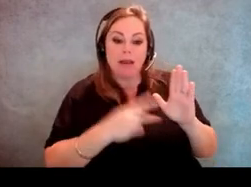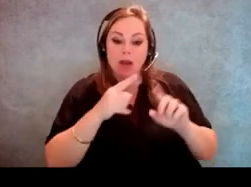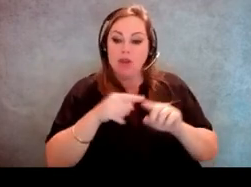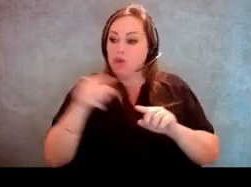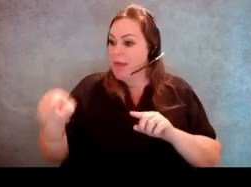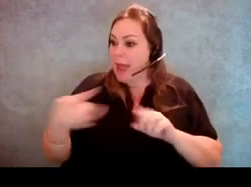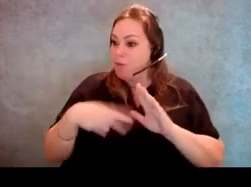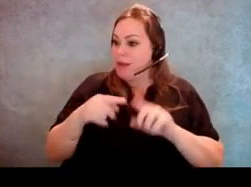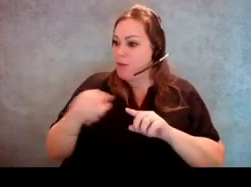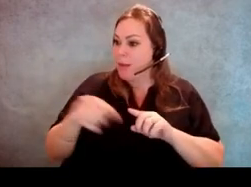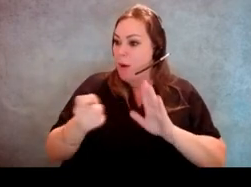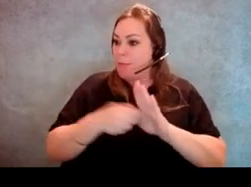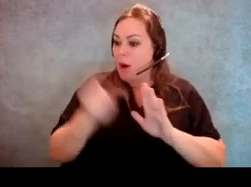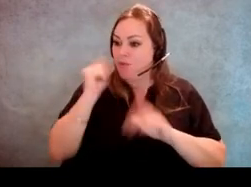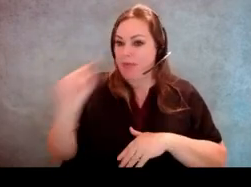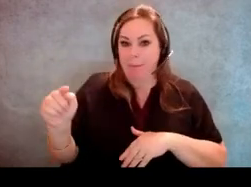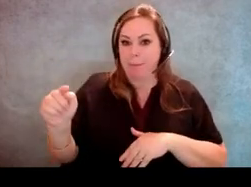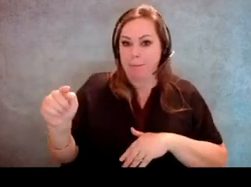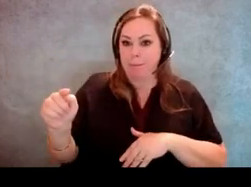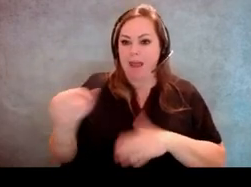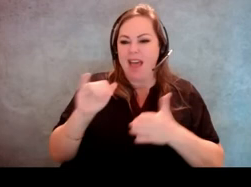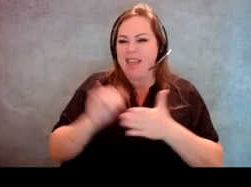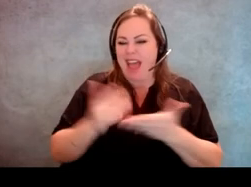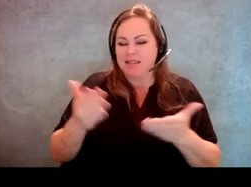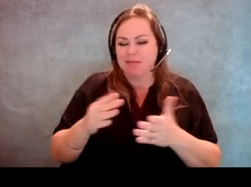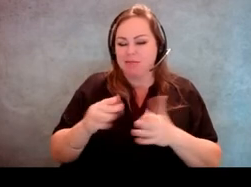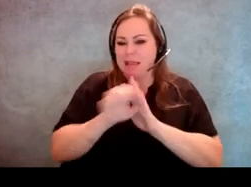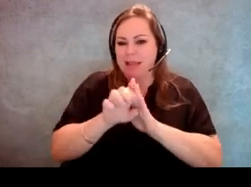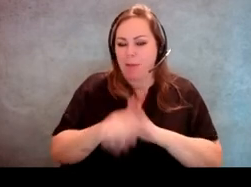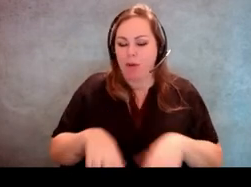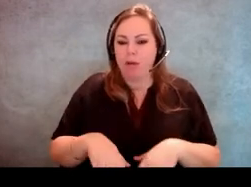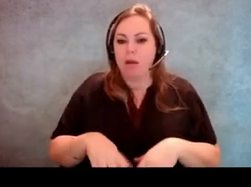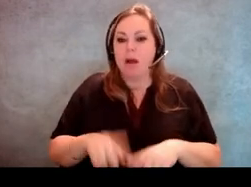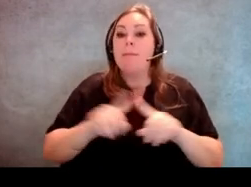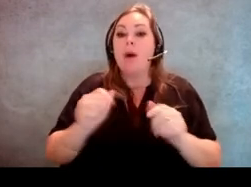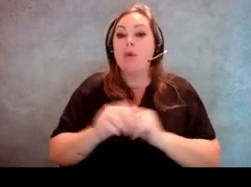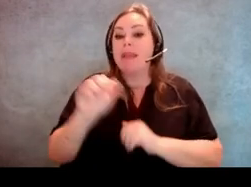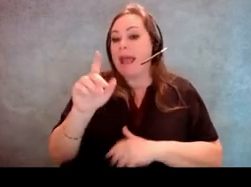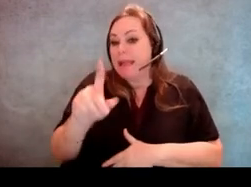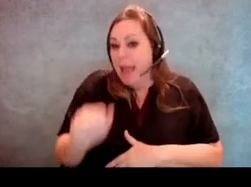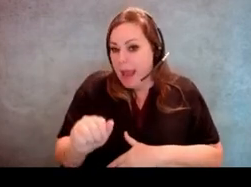or marks the ballot for them. I mean, that's classic assistance, but under the Americans with Disabilities Act,